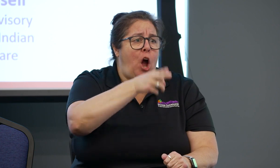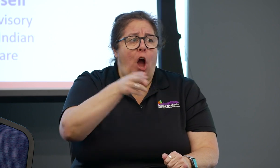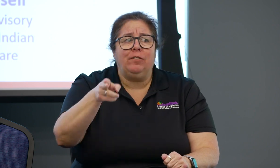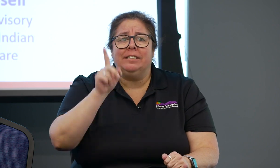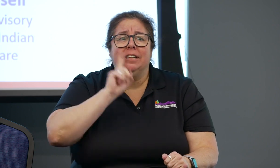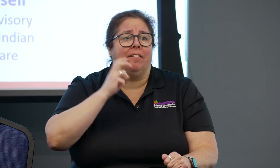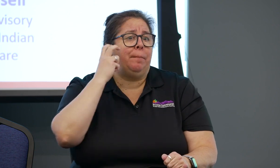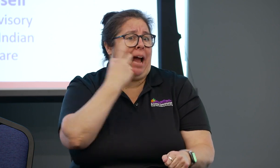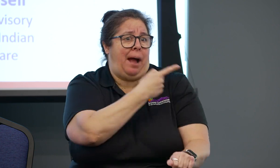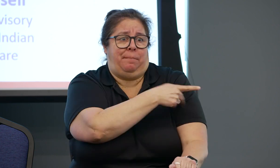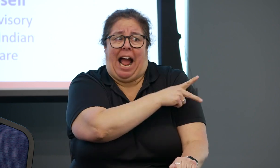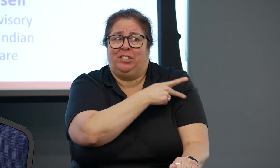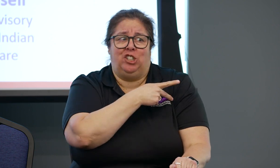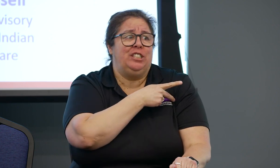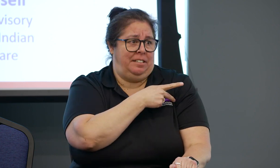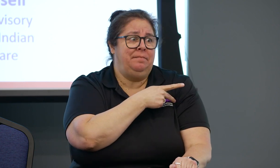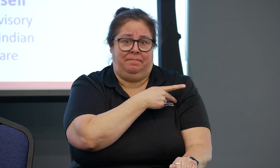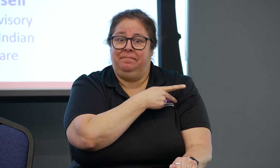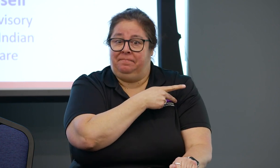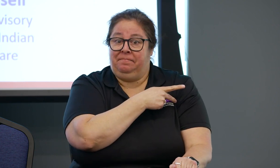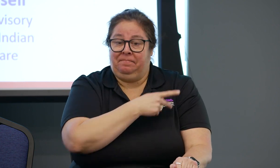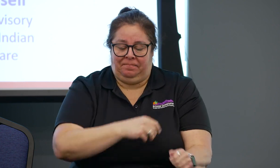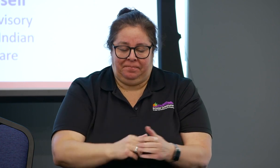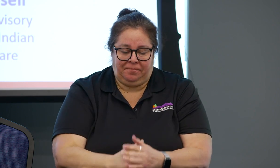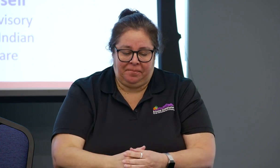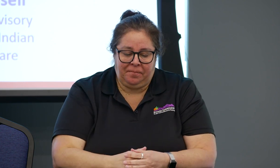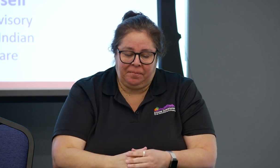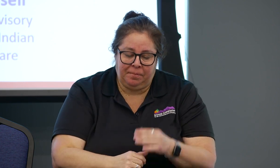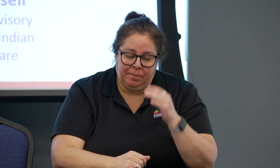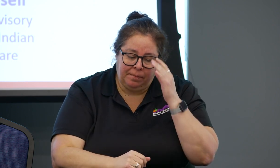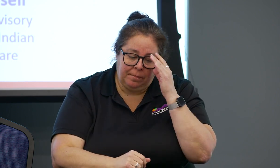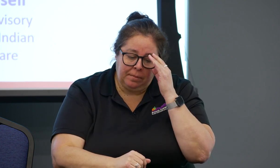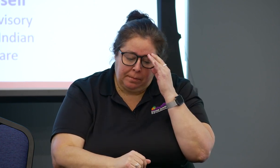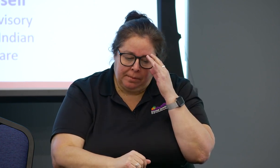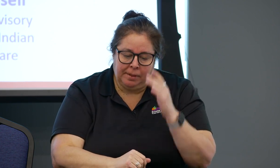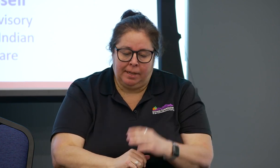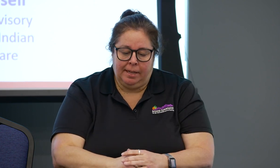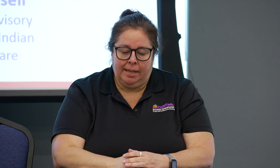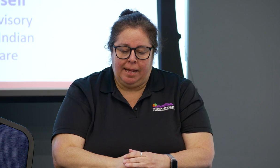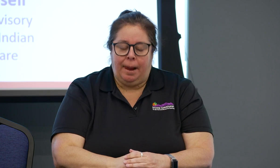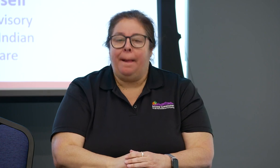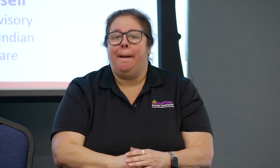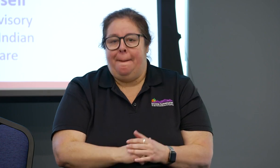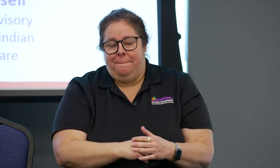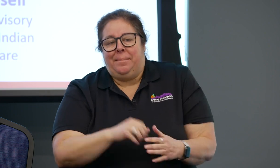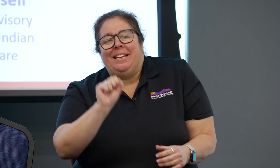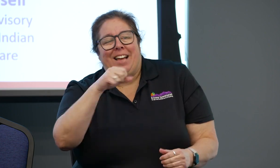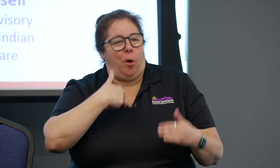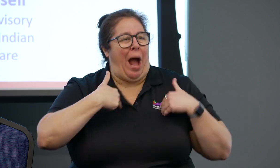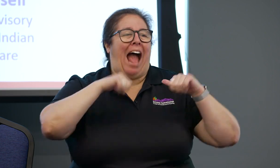save you money, and of course provide the best level of care for your Deaf, Hard of Hearing, and DeafBlind patients.